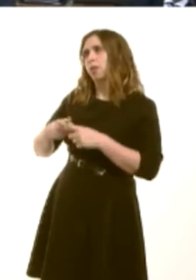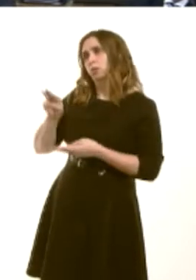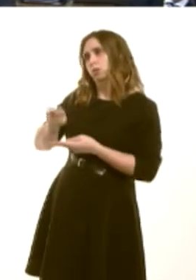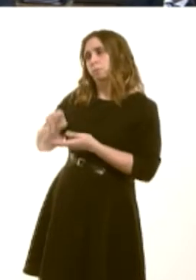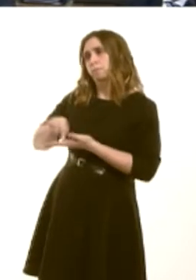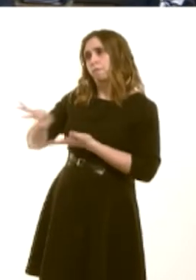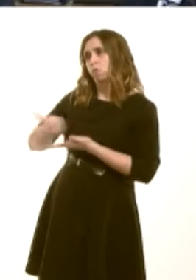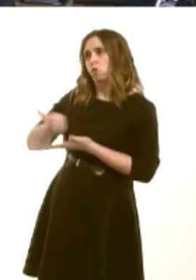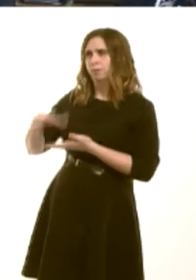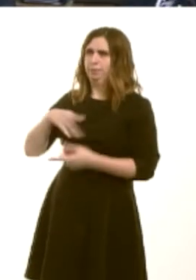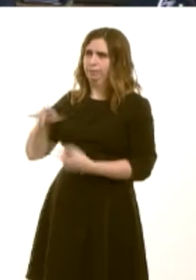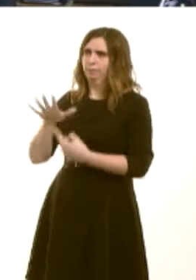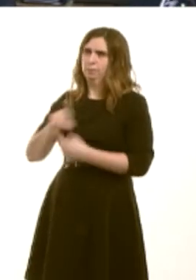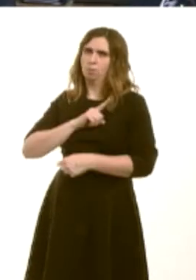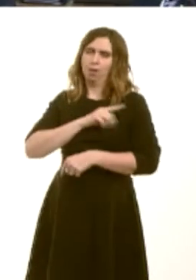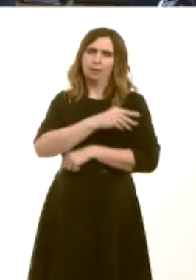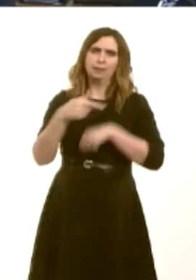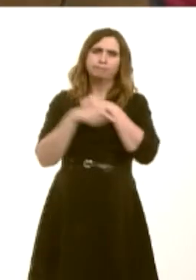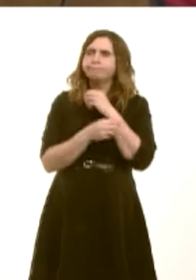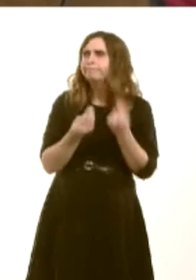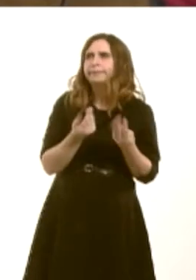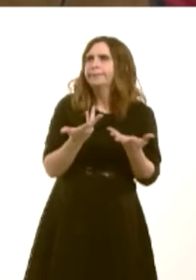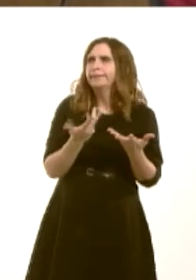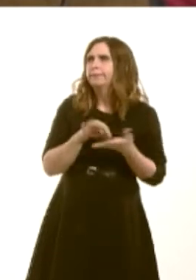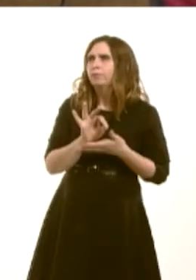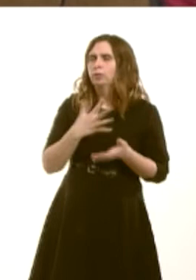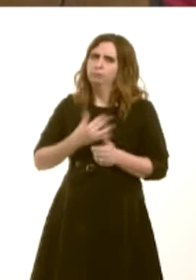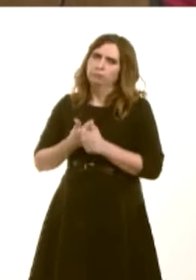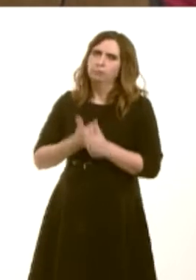disadvantaged, remains one of our top priorities. Of course, itís central to our tackling poverty